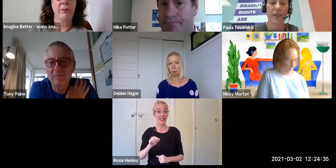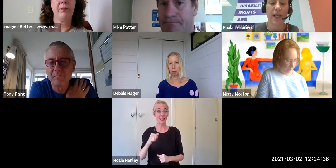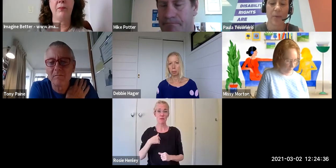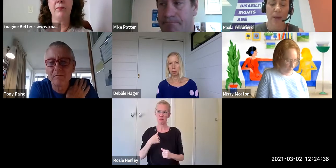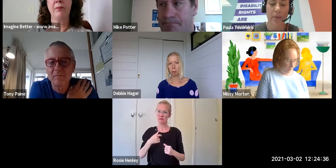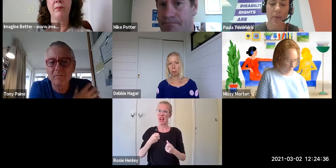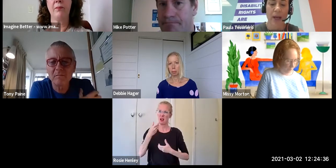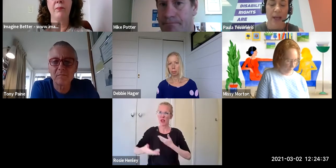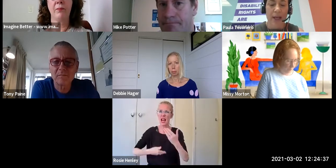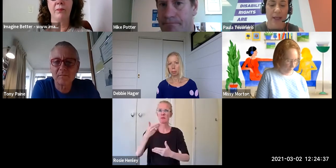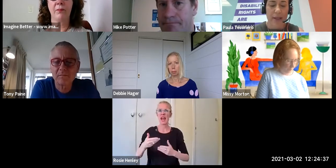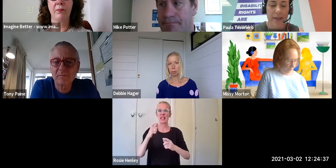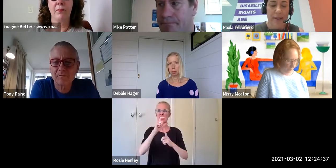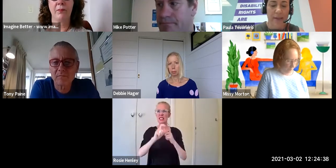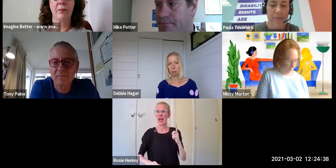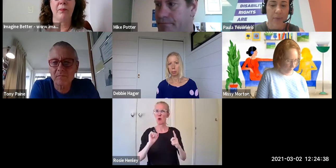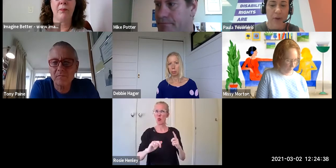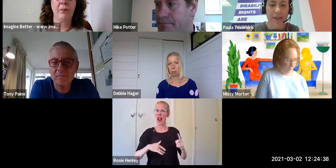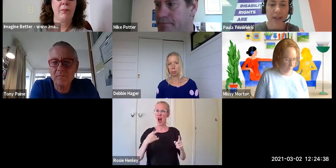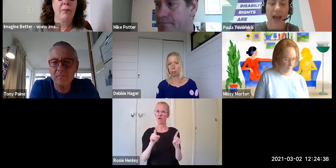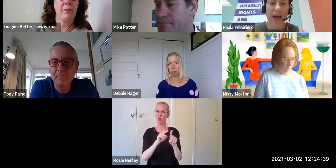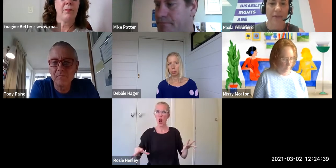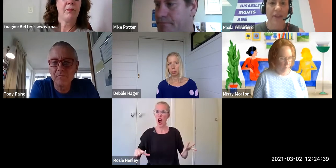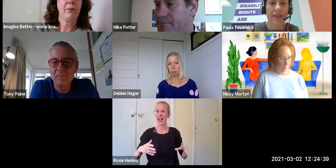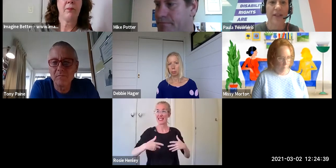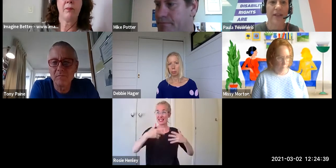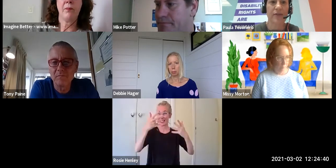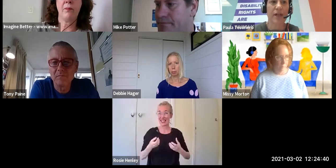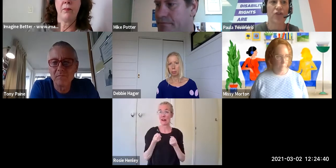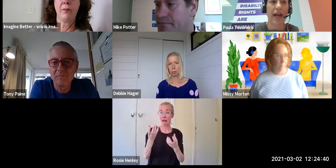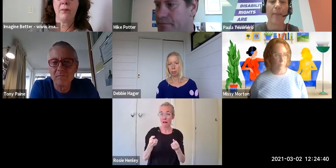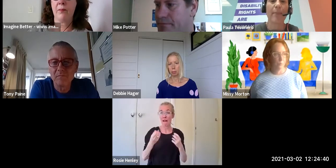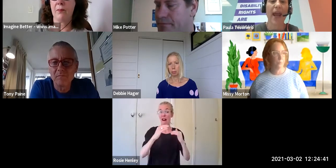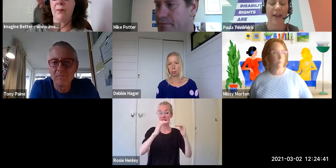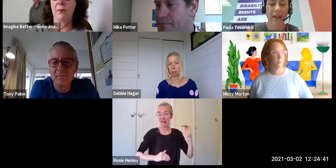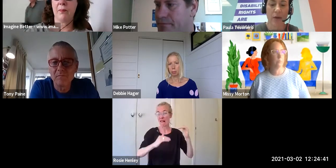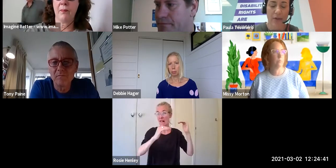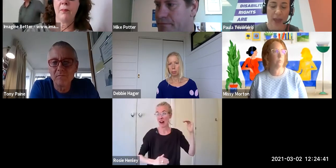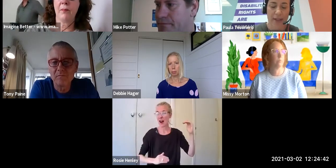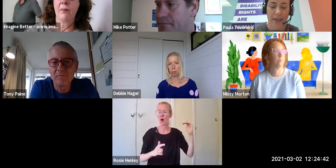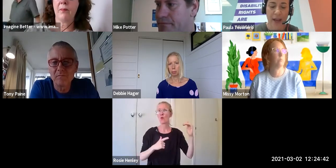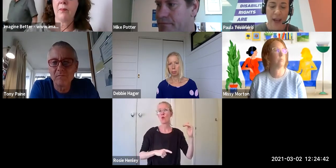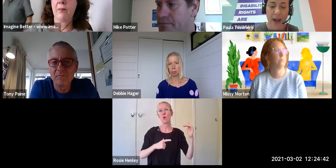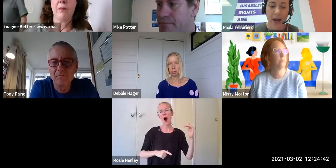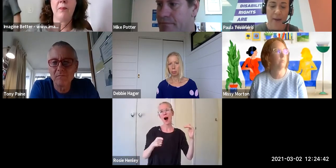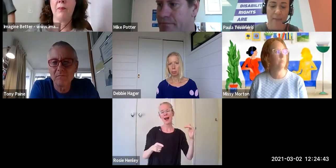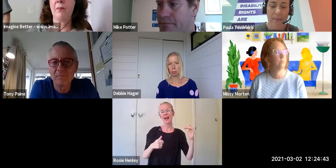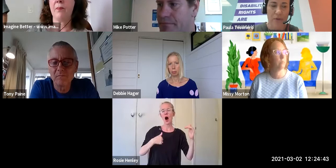for disabled people is because, at the heart of it, it is really trying to unpack that